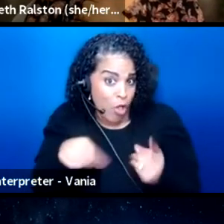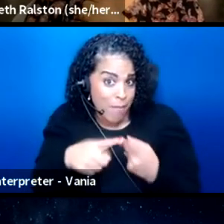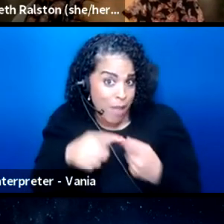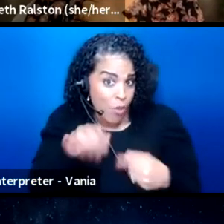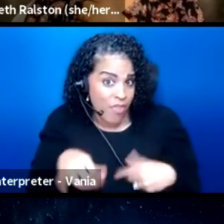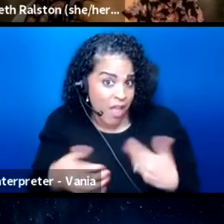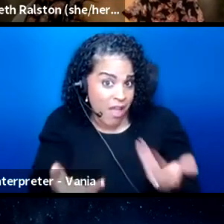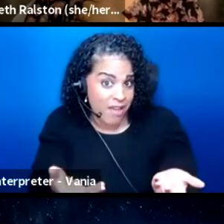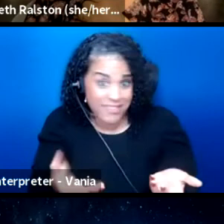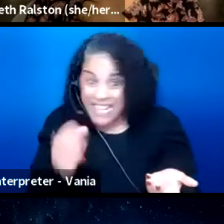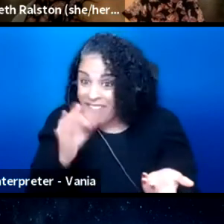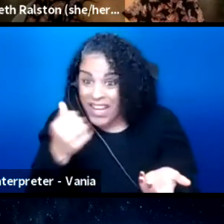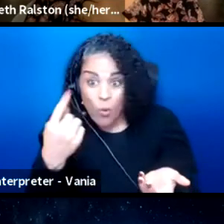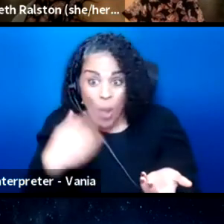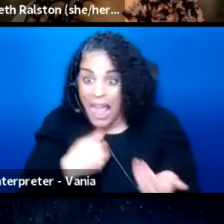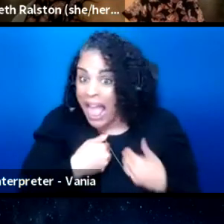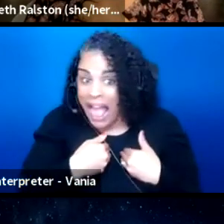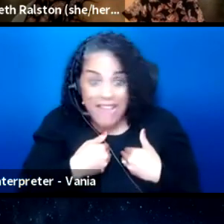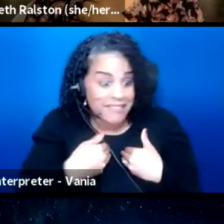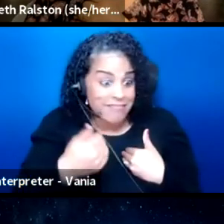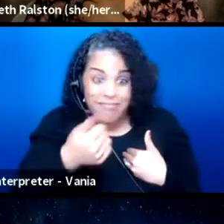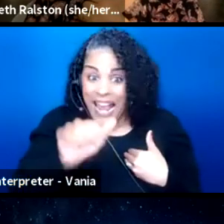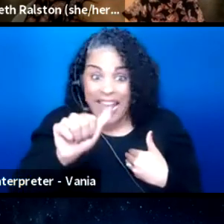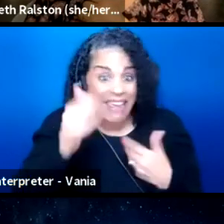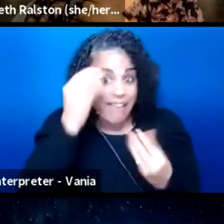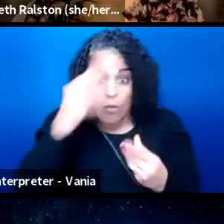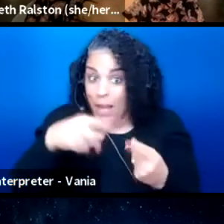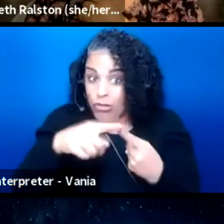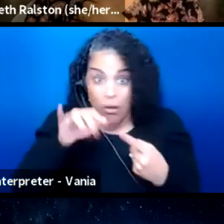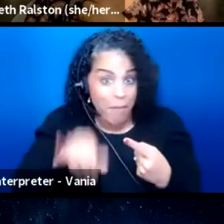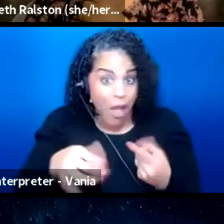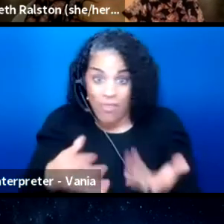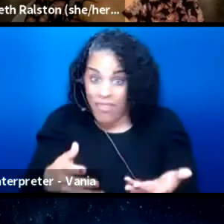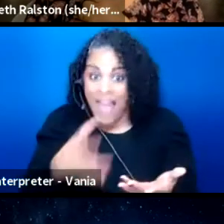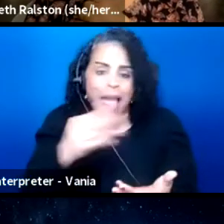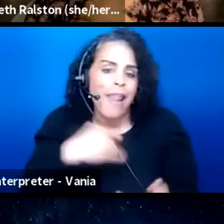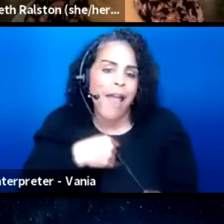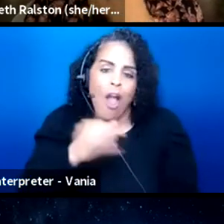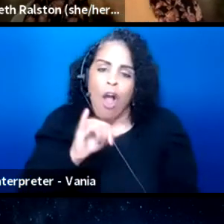if anyone has information about that. And I also know that